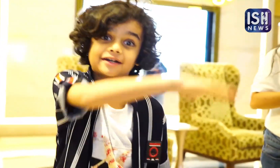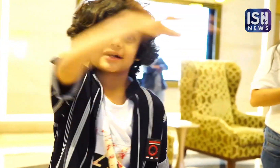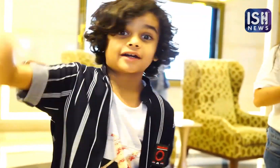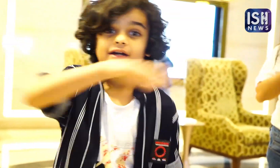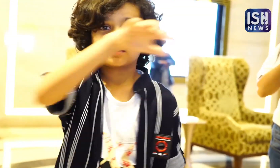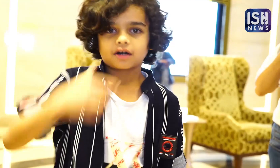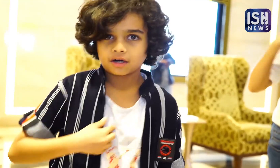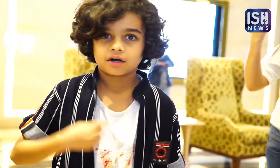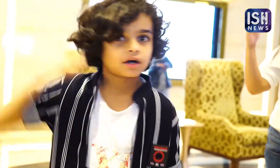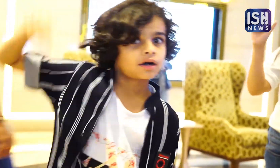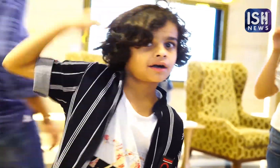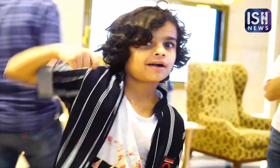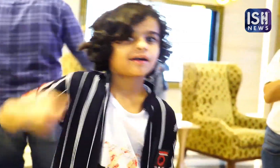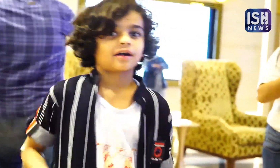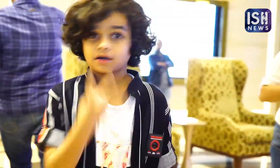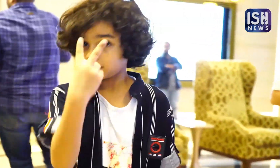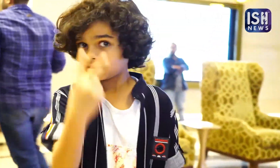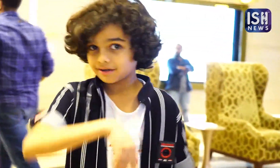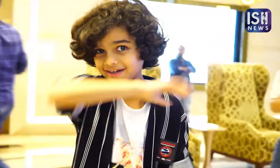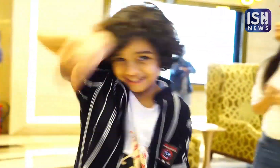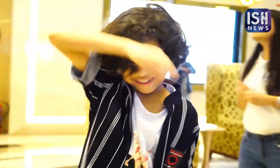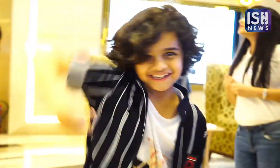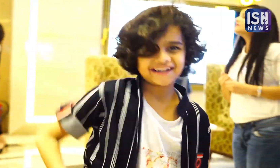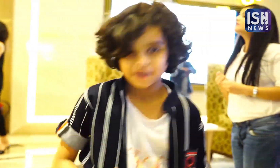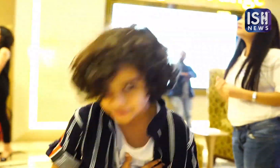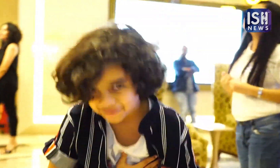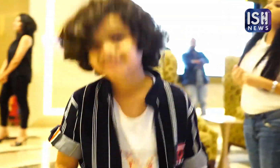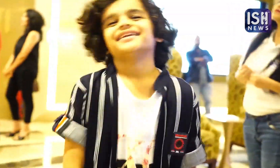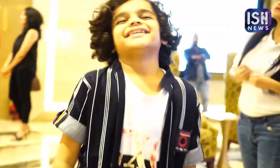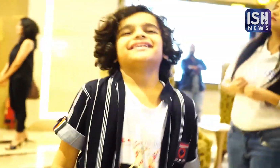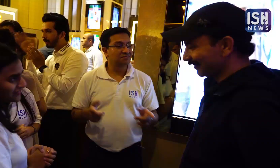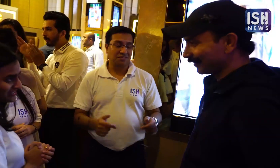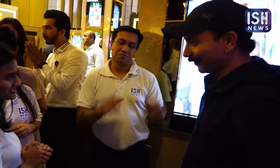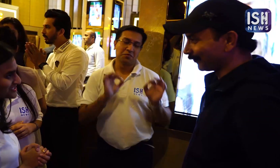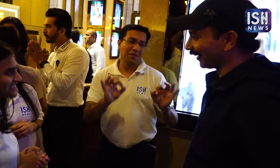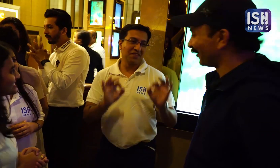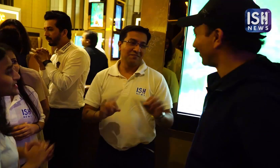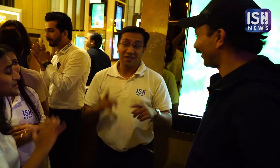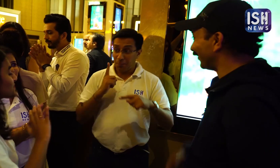You all must come to watch my film! Thank You! That's perfect!